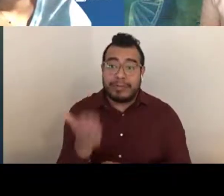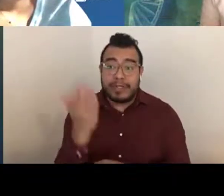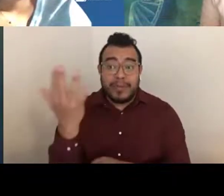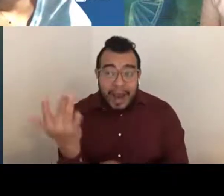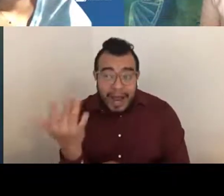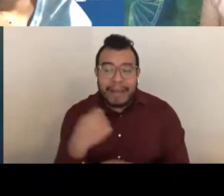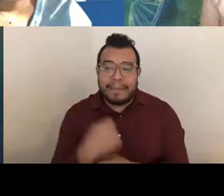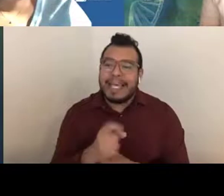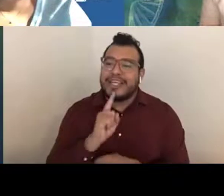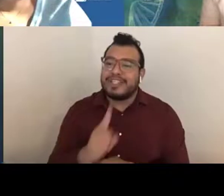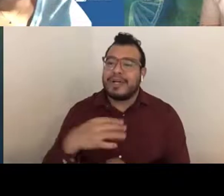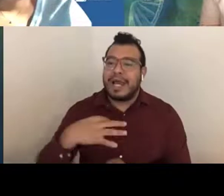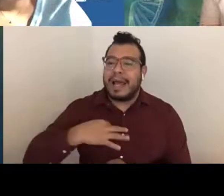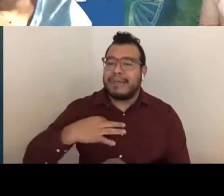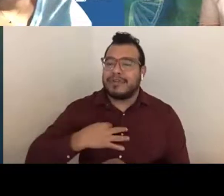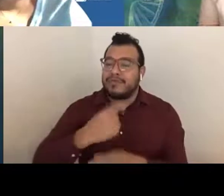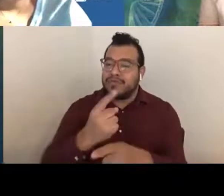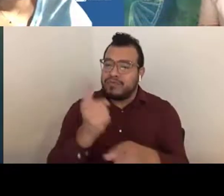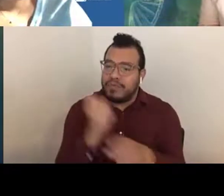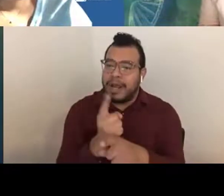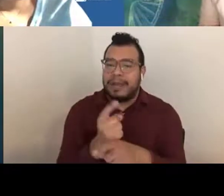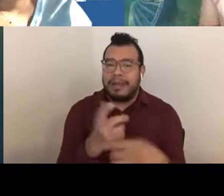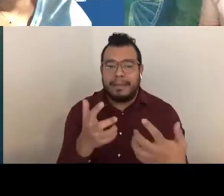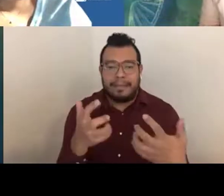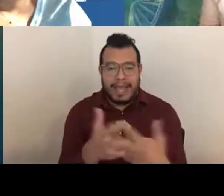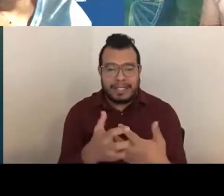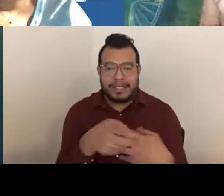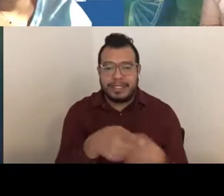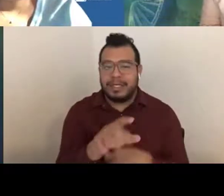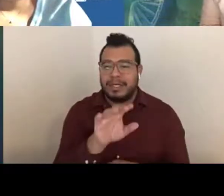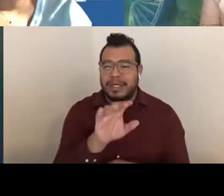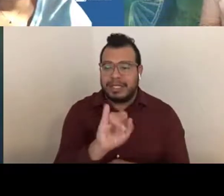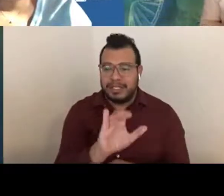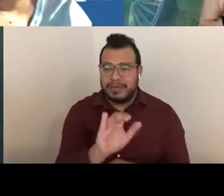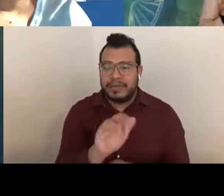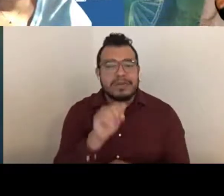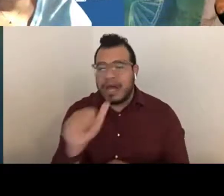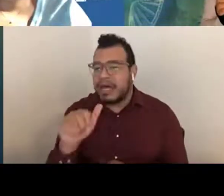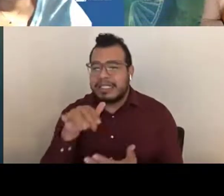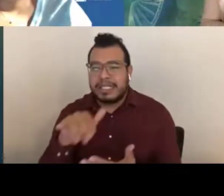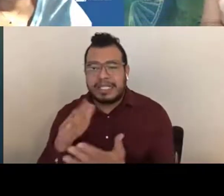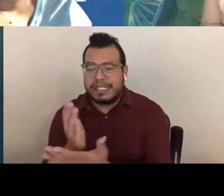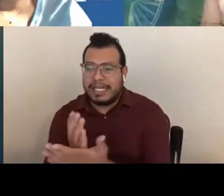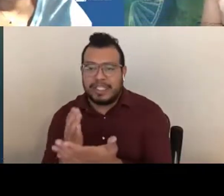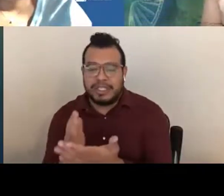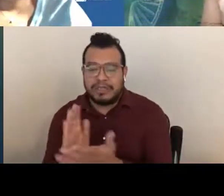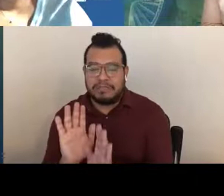is an appropriate fit for the institute, not the study section, so I think that's just a little clarity there.